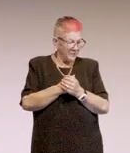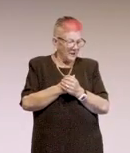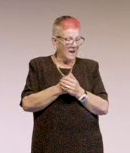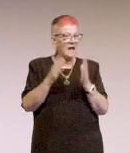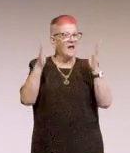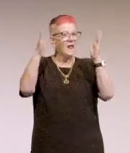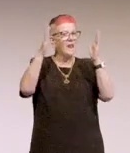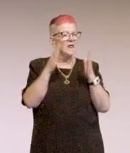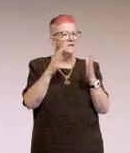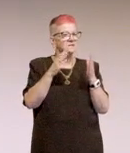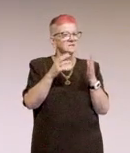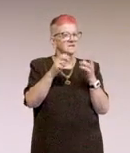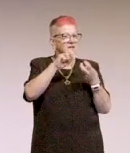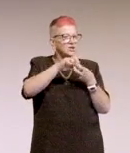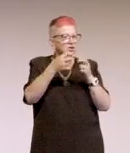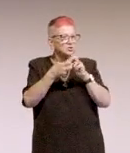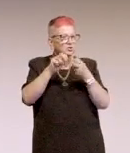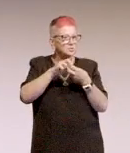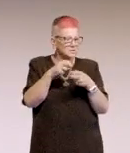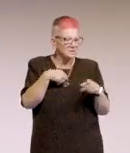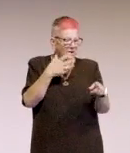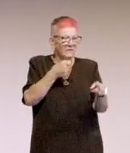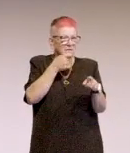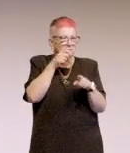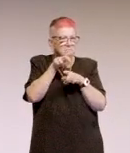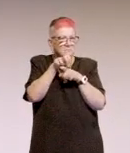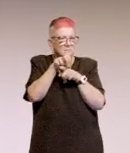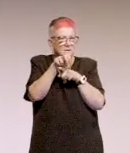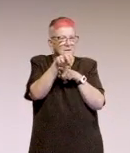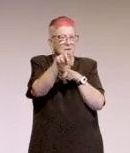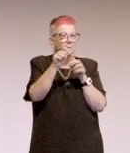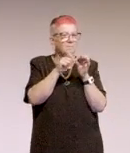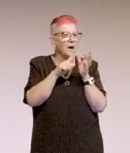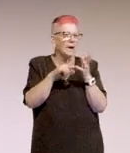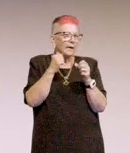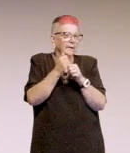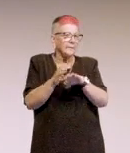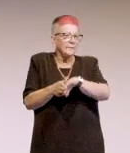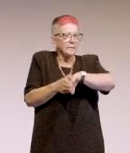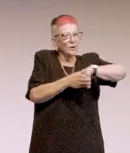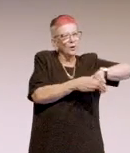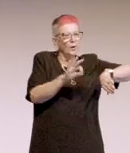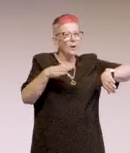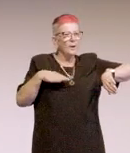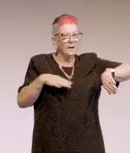Less defects. And I've just got a little bug crying 'cause he's no longer needed. We don't want him.